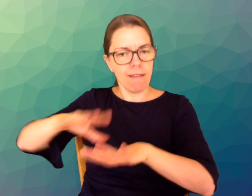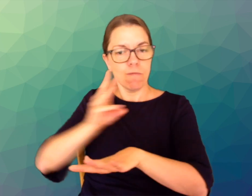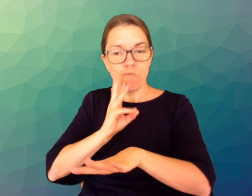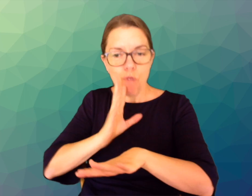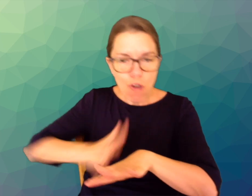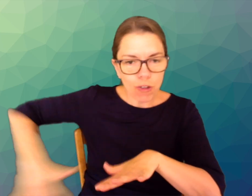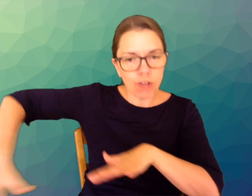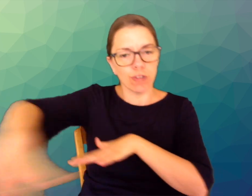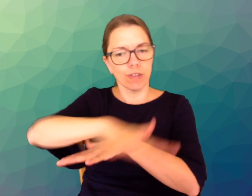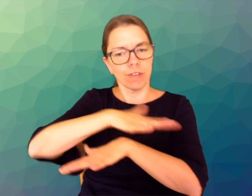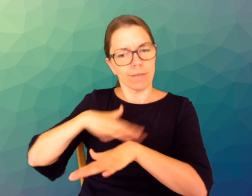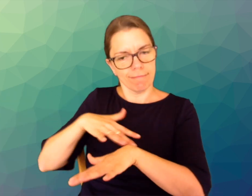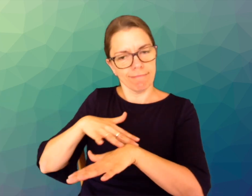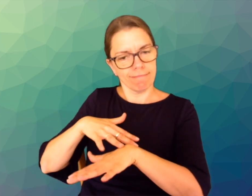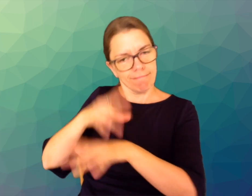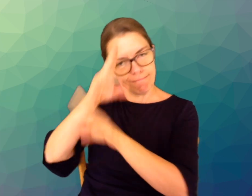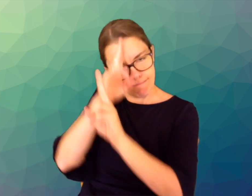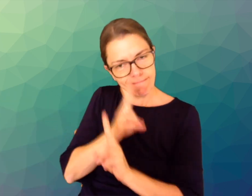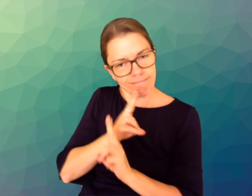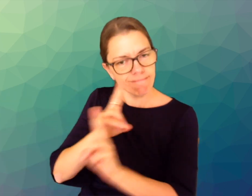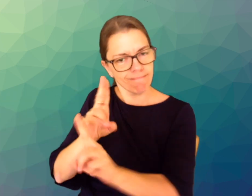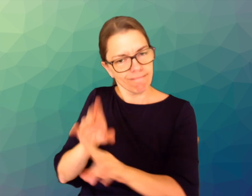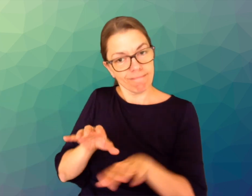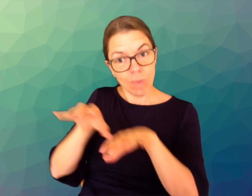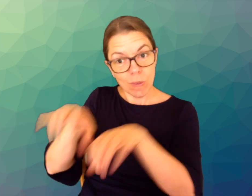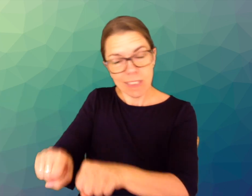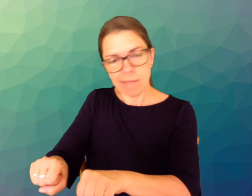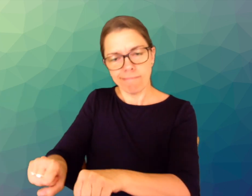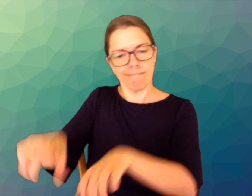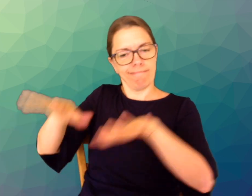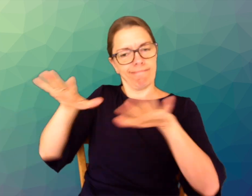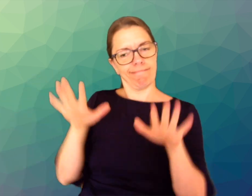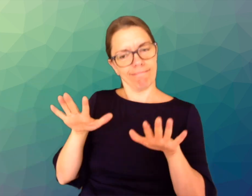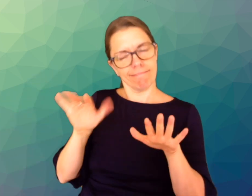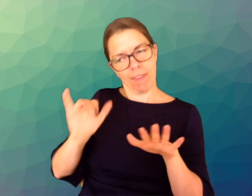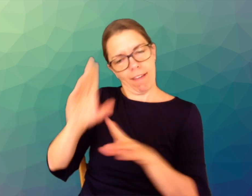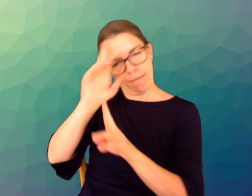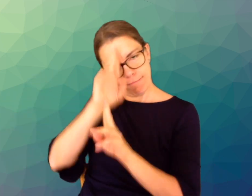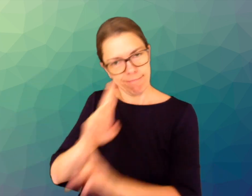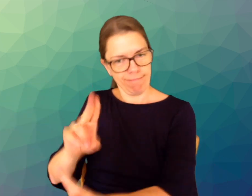the custodians of the lands and waters on which we will gather.